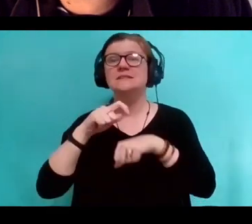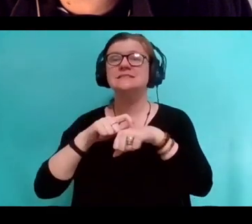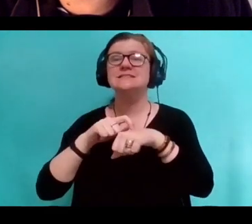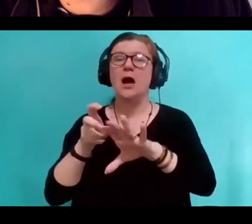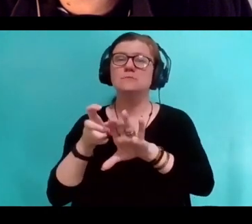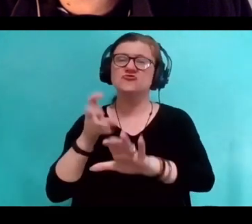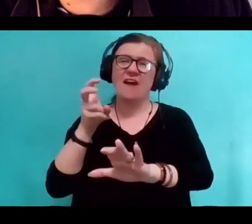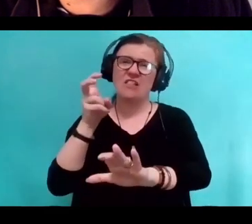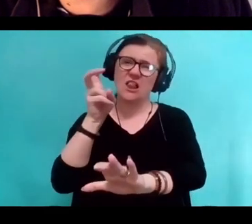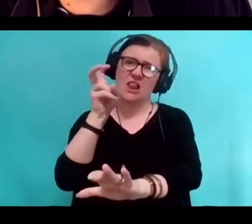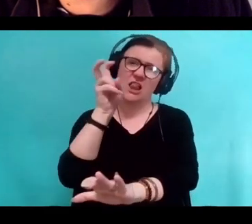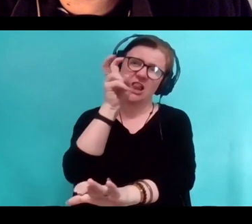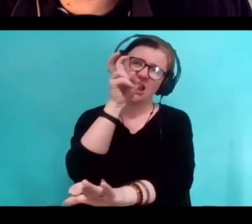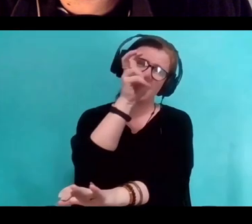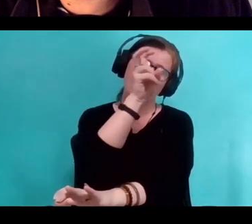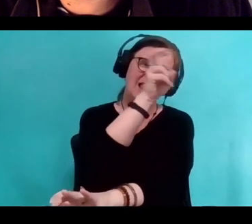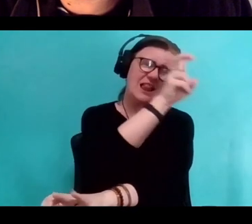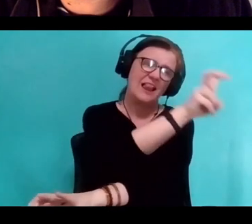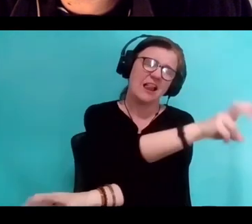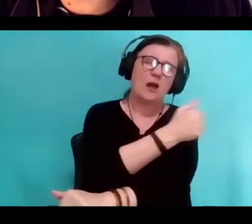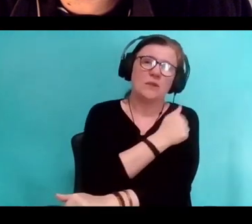and see when somebody started making symbols,